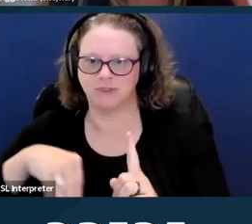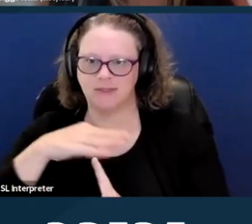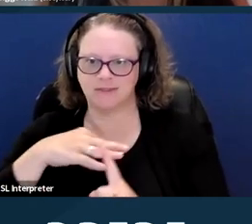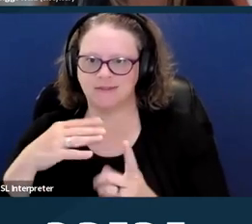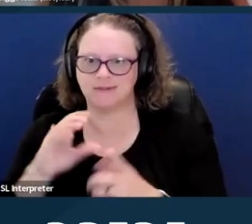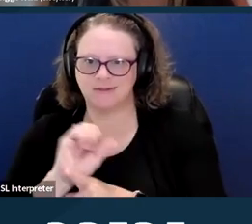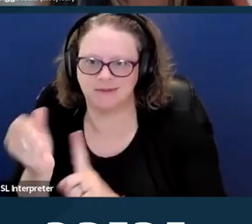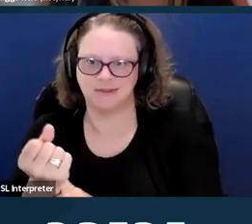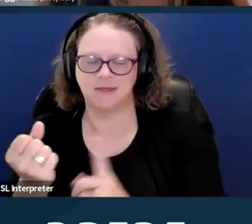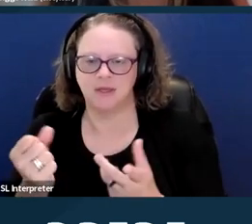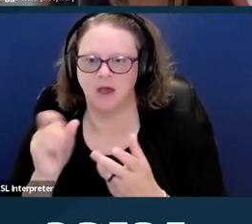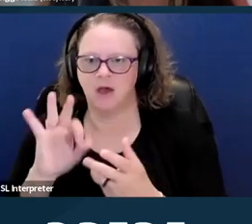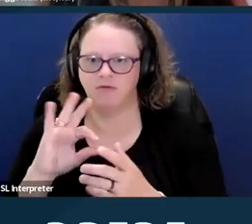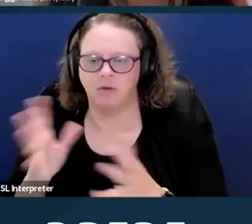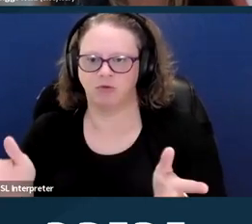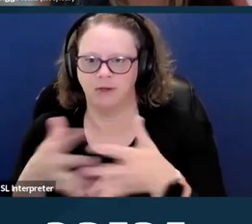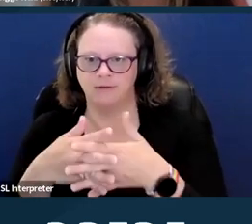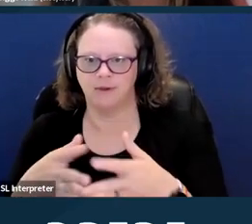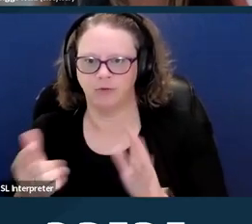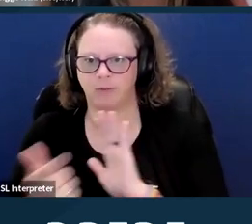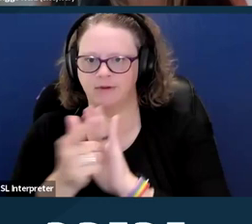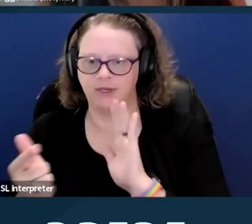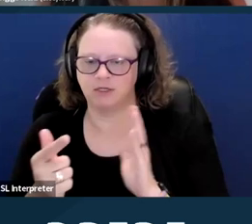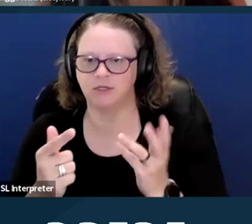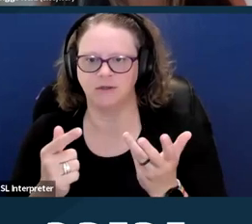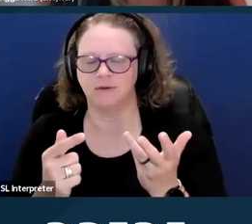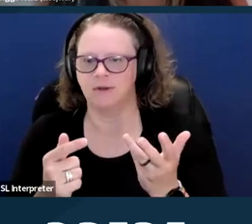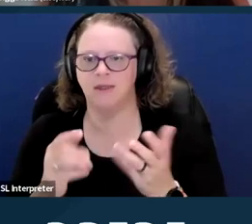such as criminalization for substance use during a pregnancy.